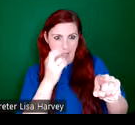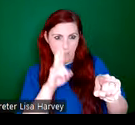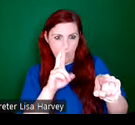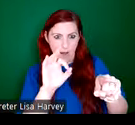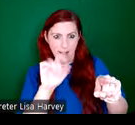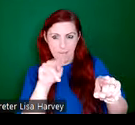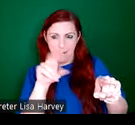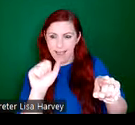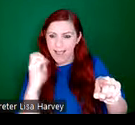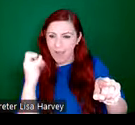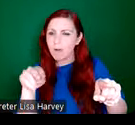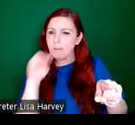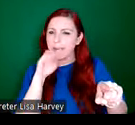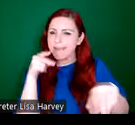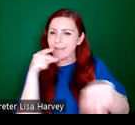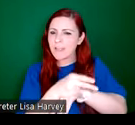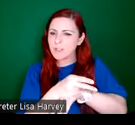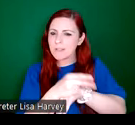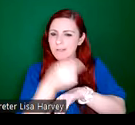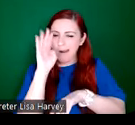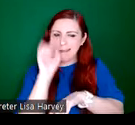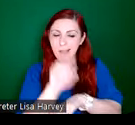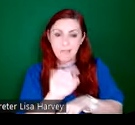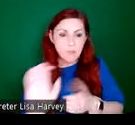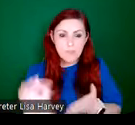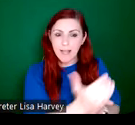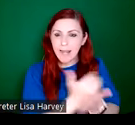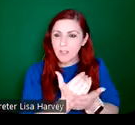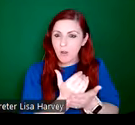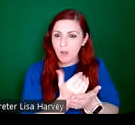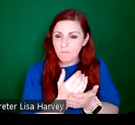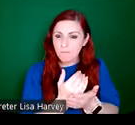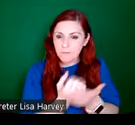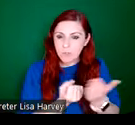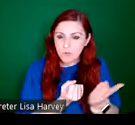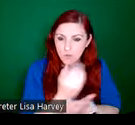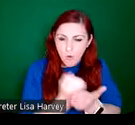was a collection of stories based on oral traditions poetry and prose that